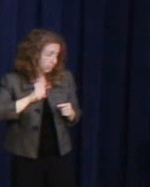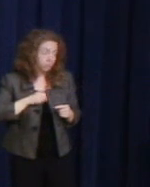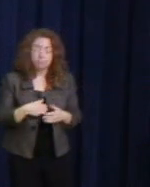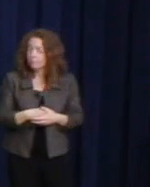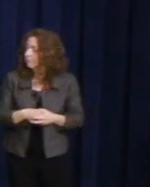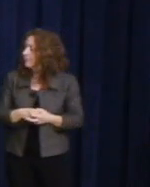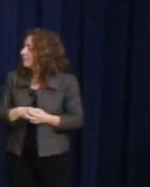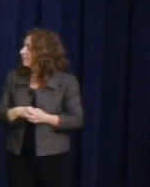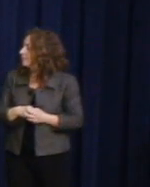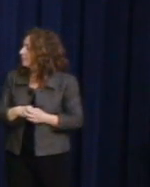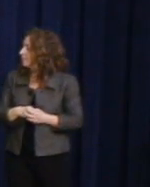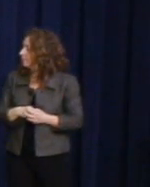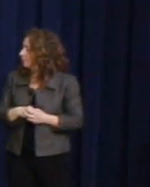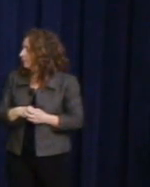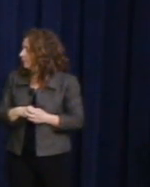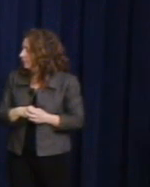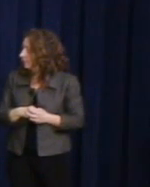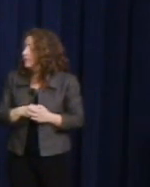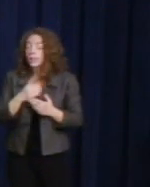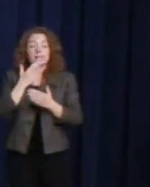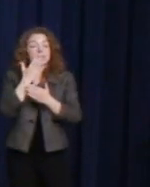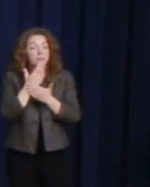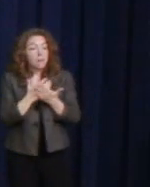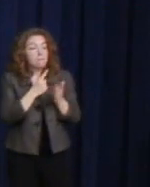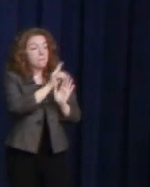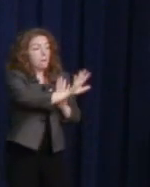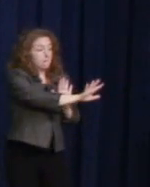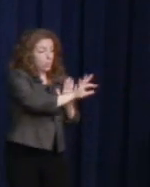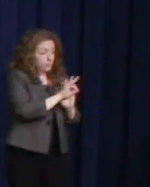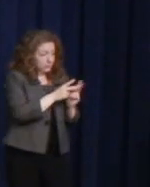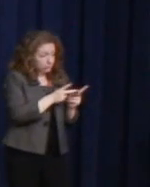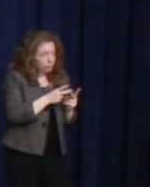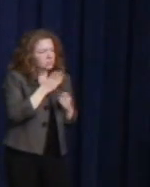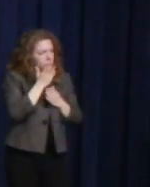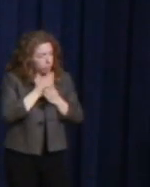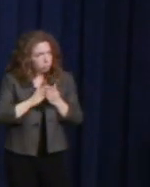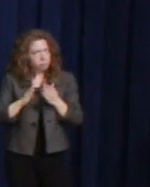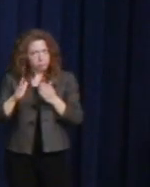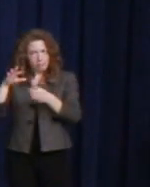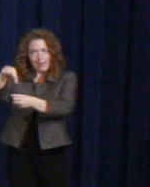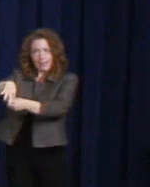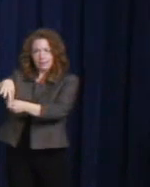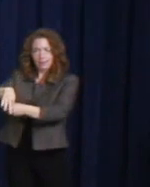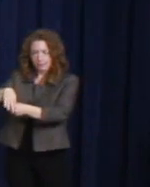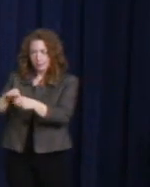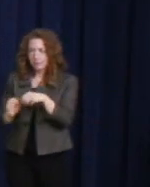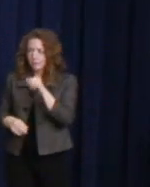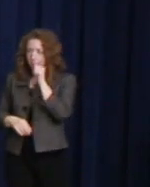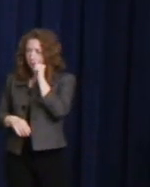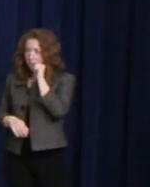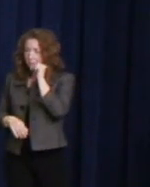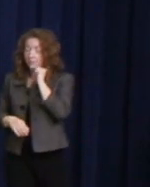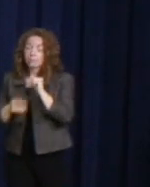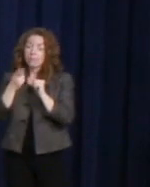in both appointed and elected position. But Harvey's example is an inspiration not just in America.